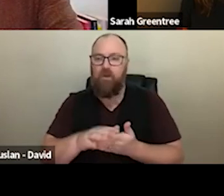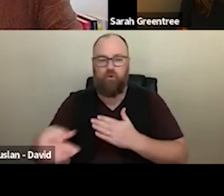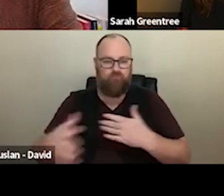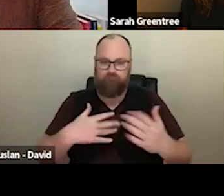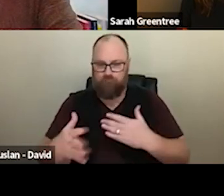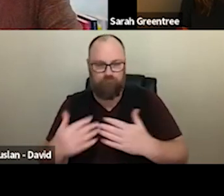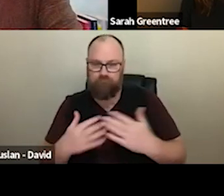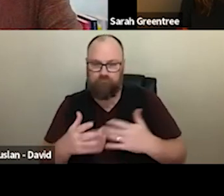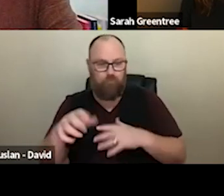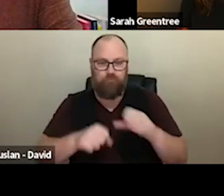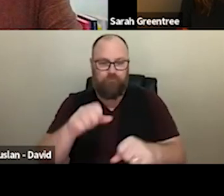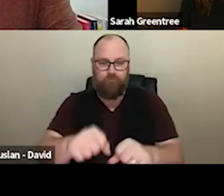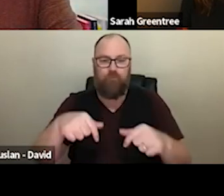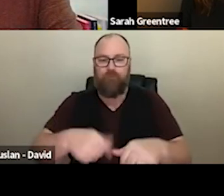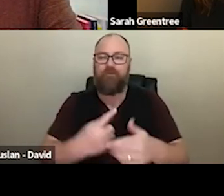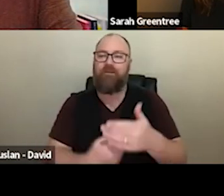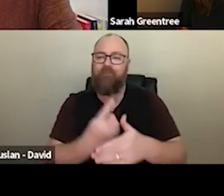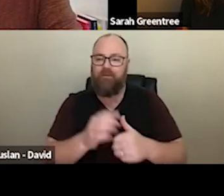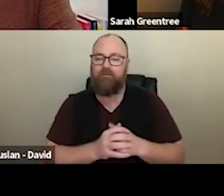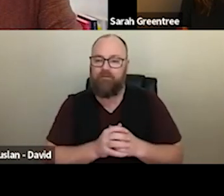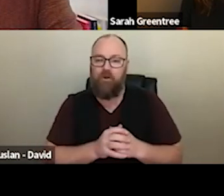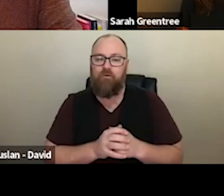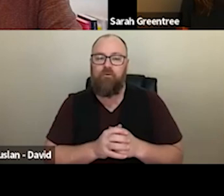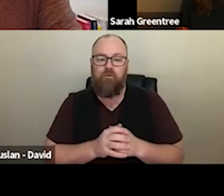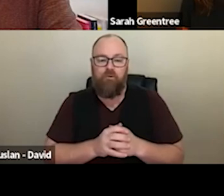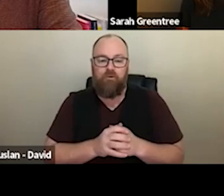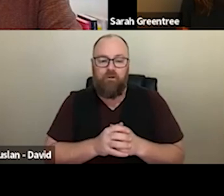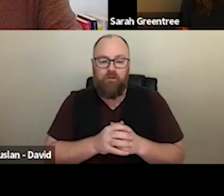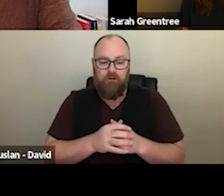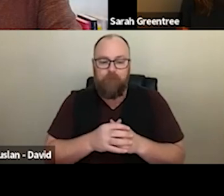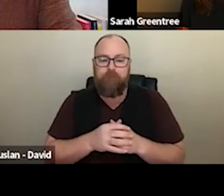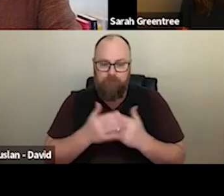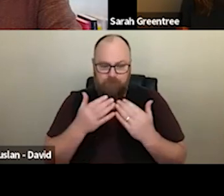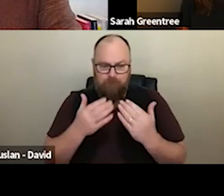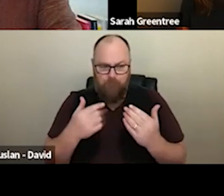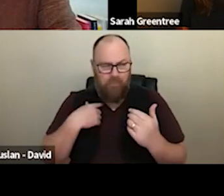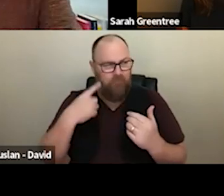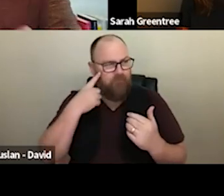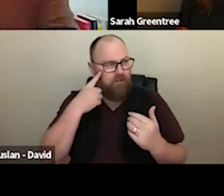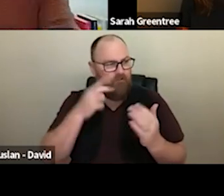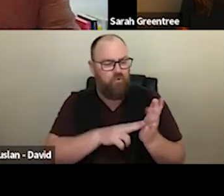And I'd like to also thank also land interpreter, and and also thanks to Diego and Hannah over our team here Councillor, who helped with some of the coordination of this event, So Krai for the next Webinar I think it's November coordination of this event. To keep an eye out for the next event, I think